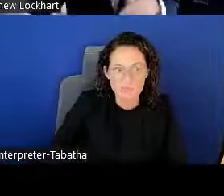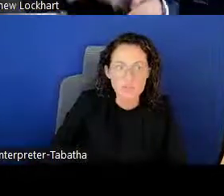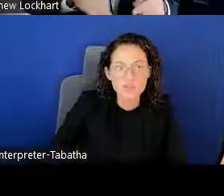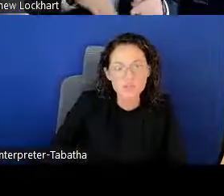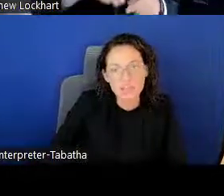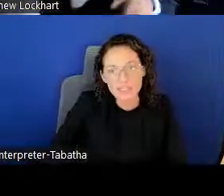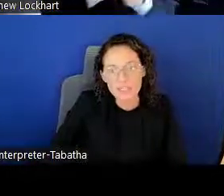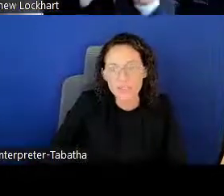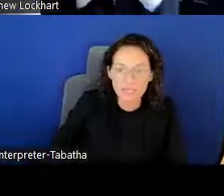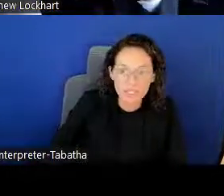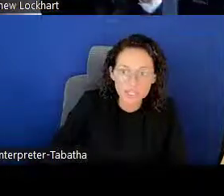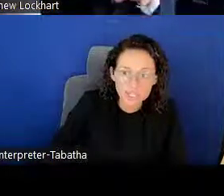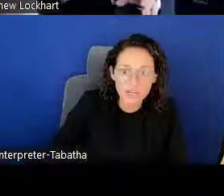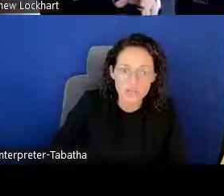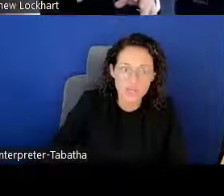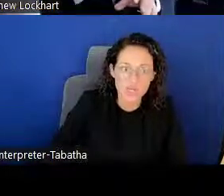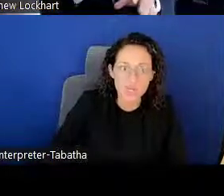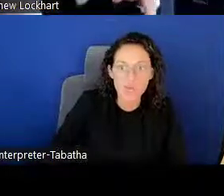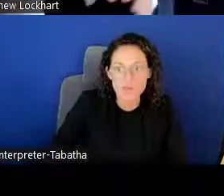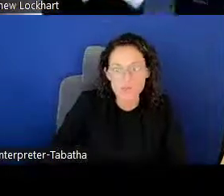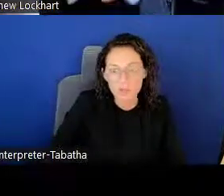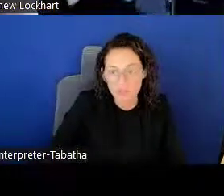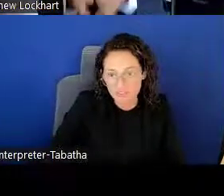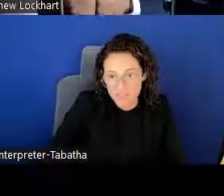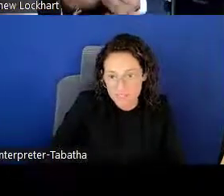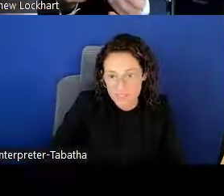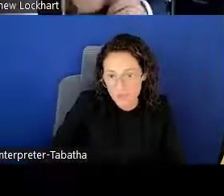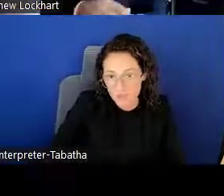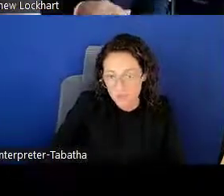Some direct career and also personal benefits